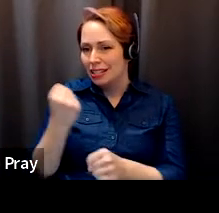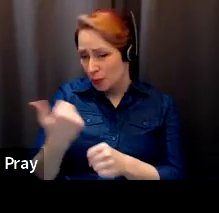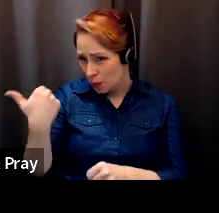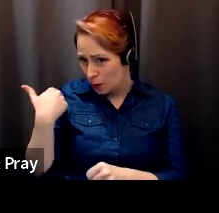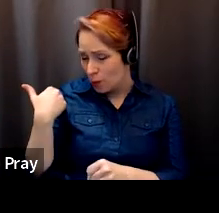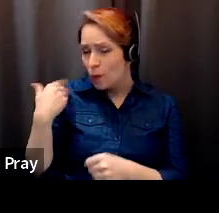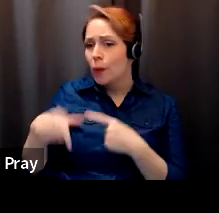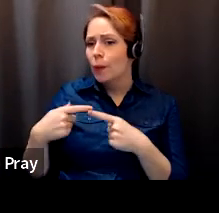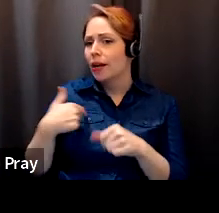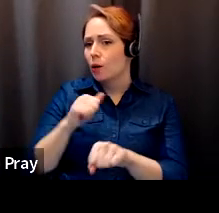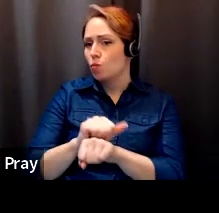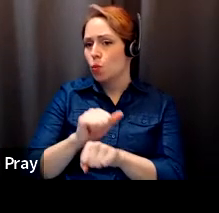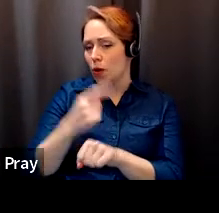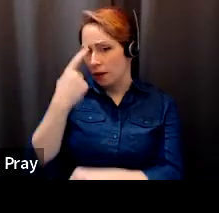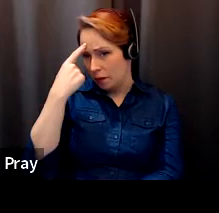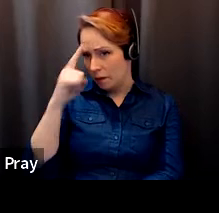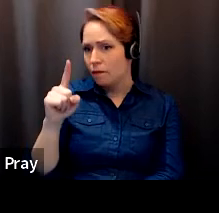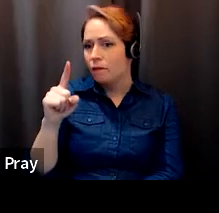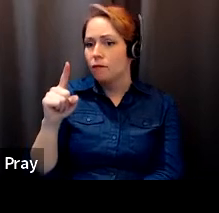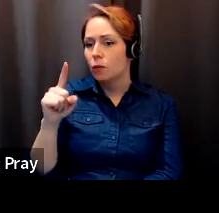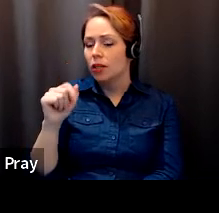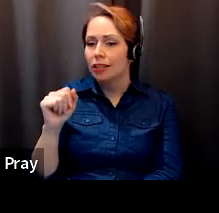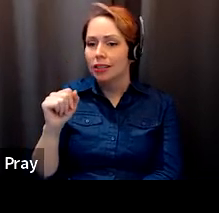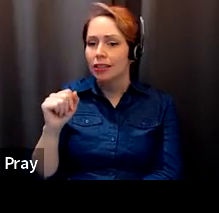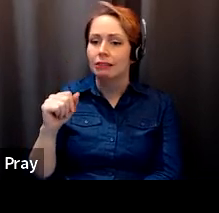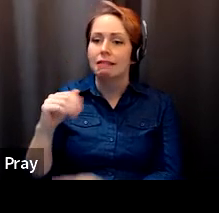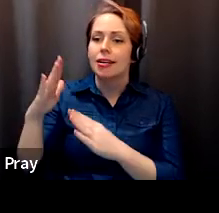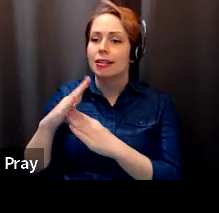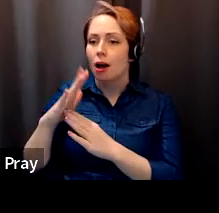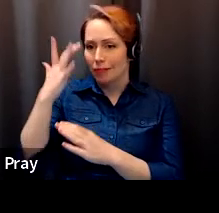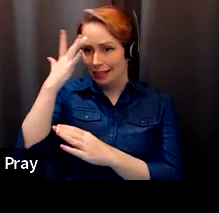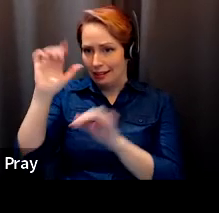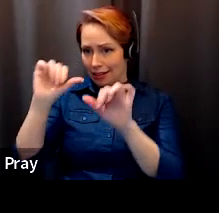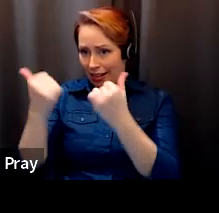Salvador Santino Regilme: The intelligence division or a top intelligence agency within the Philippine military.